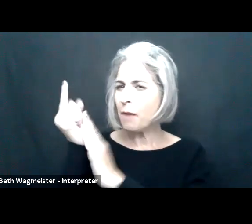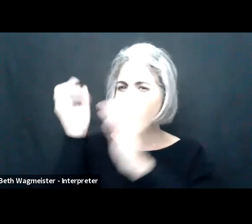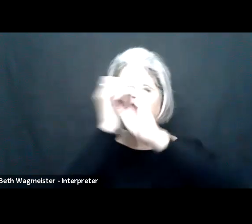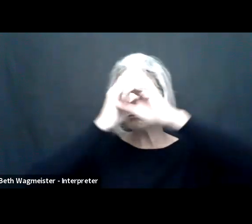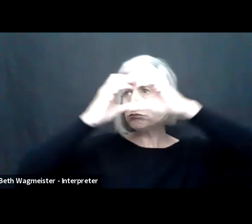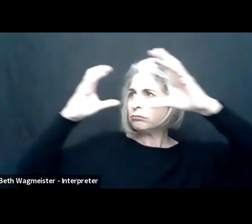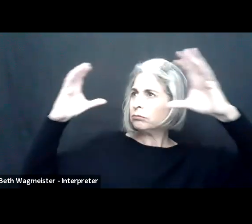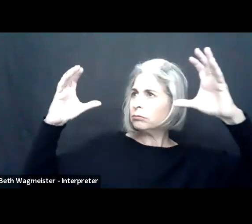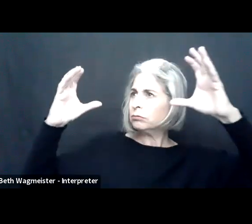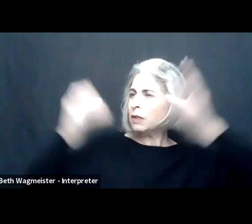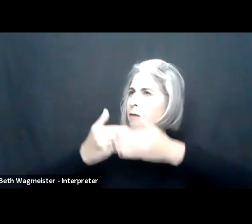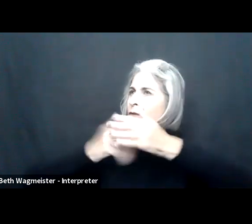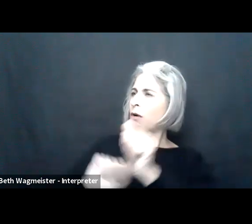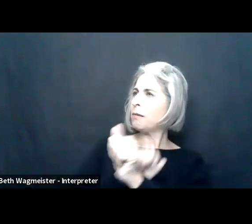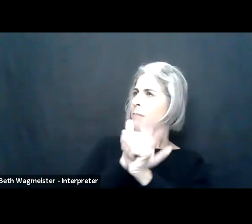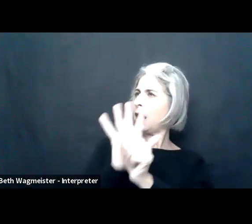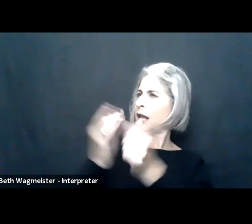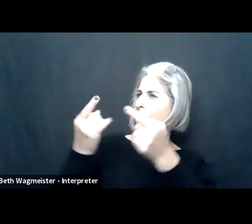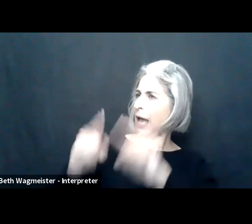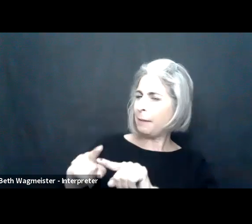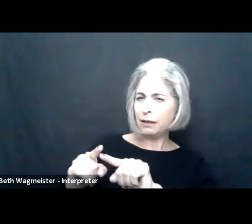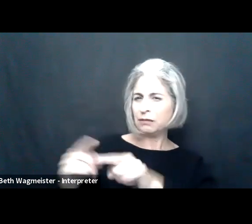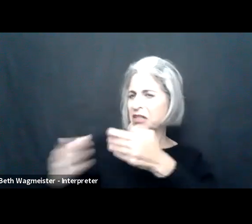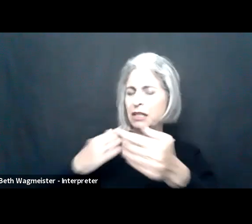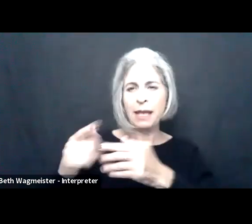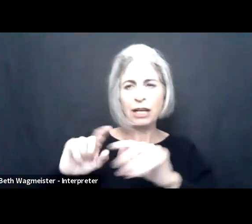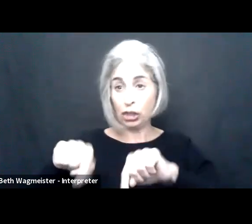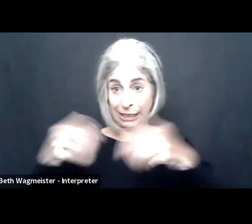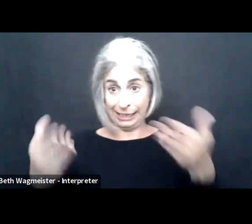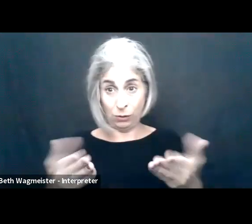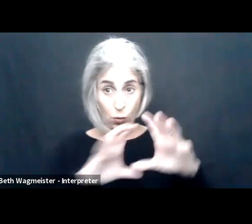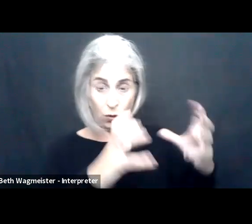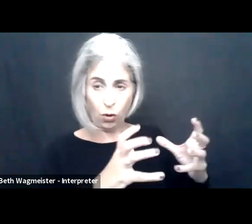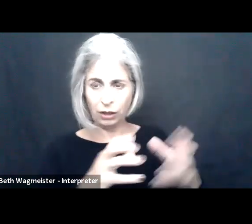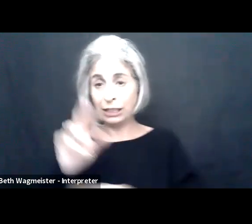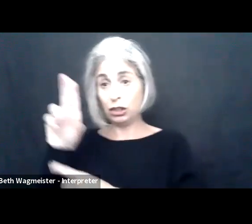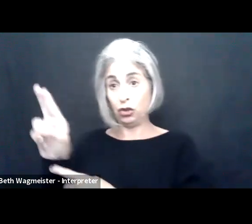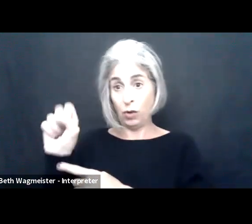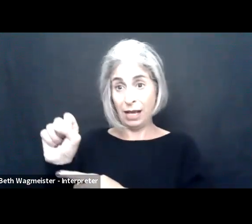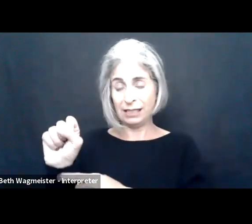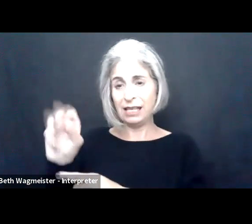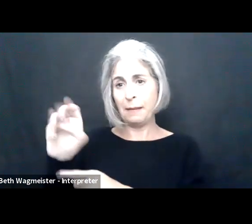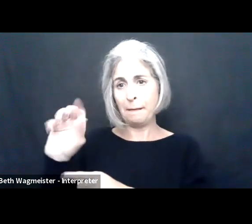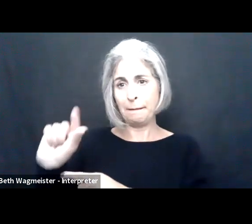but we're going to start with an easy one. I ask you all to think back to a moment out. where you were before the pandemic broke Wherever you were in the world, here in